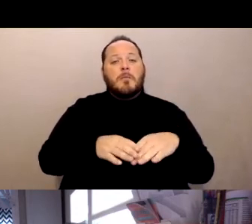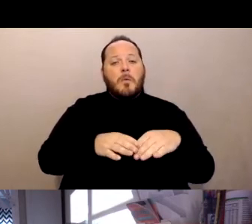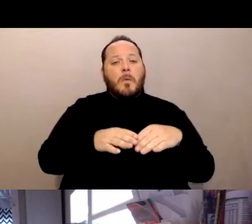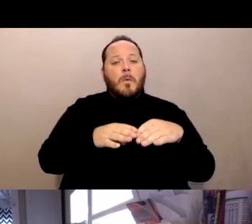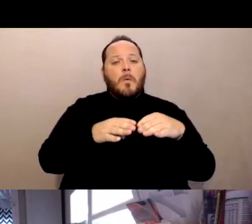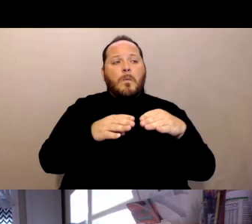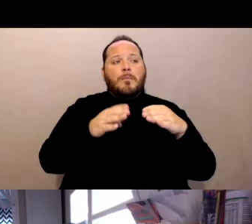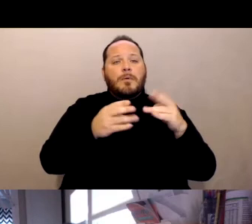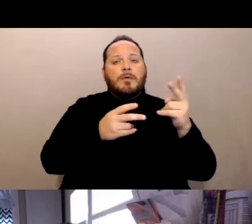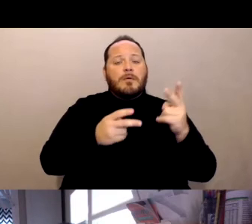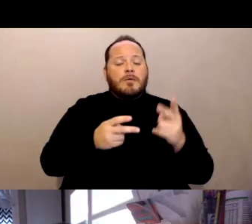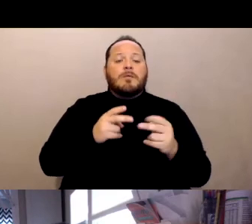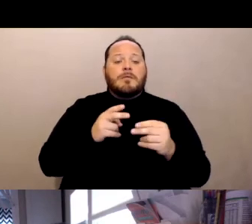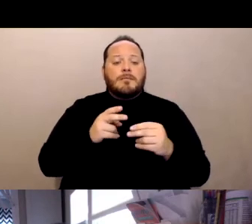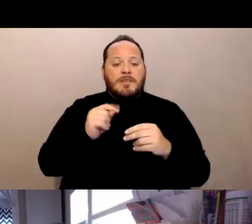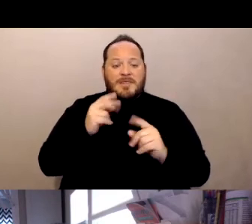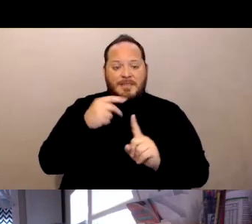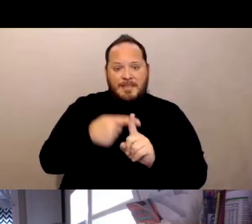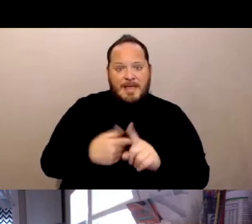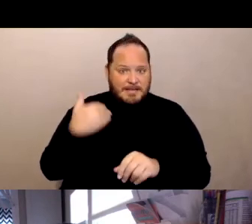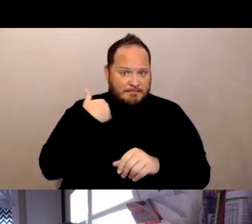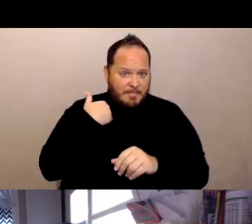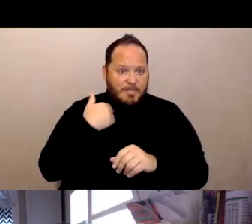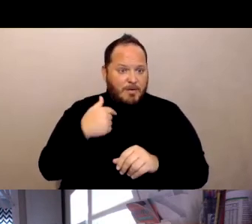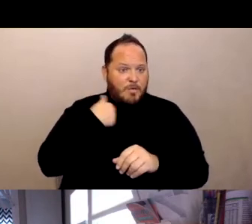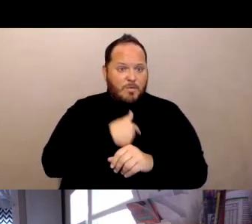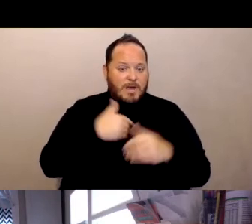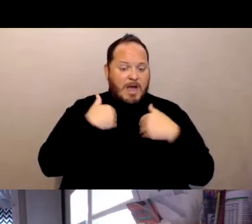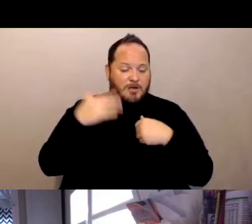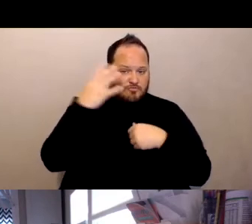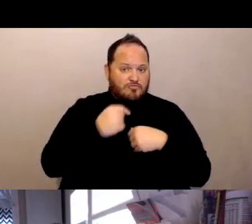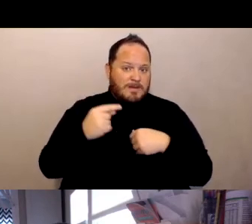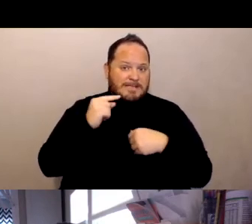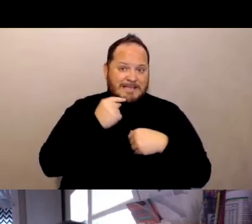we had a pretty significant revisions to our visitation limits,